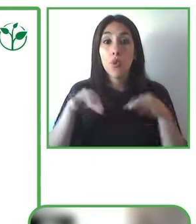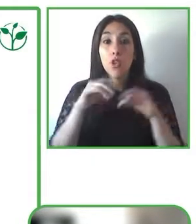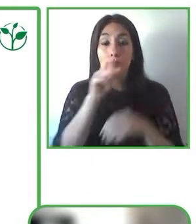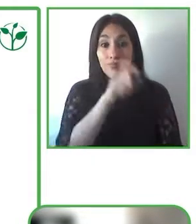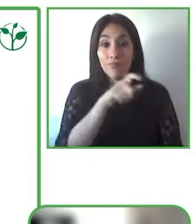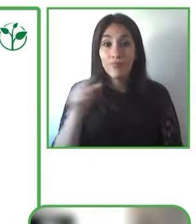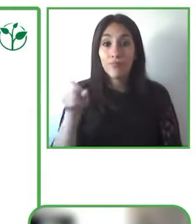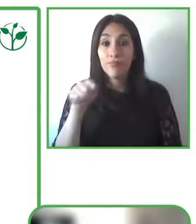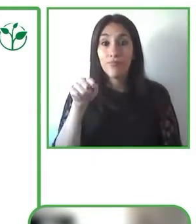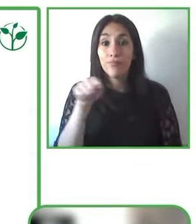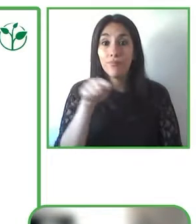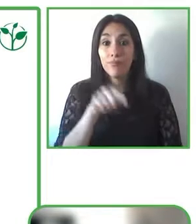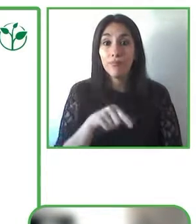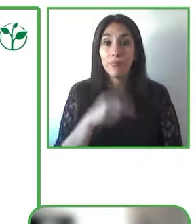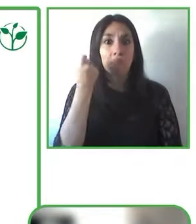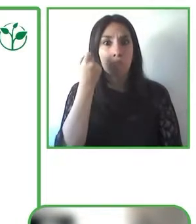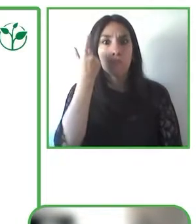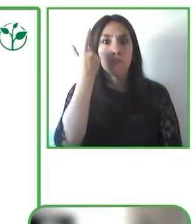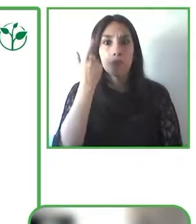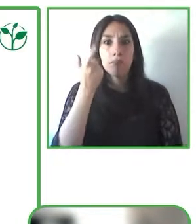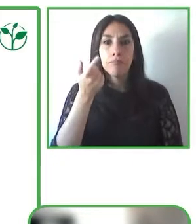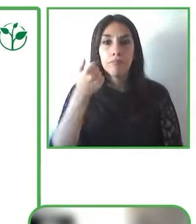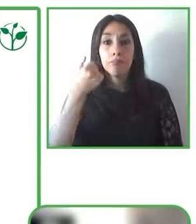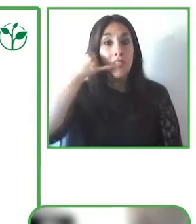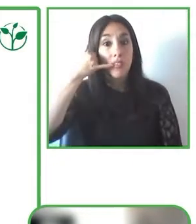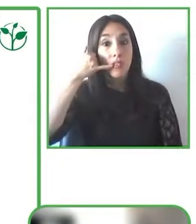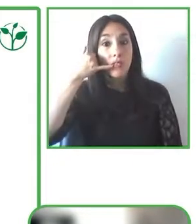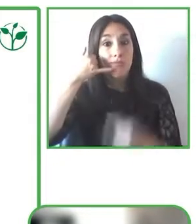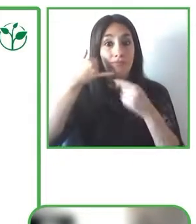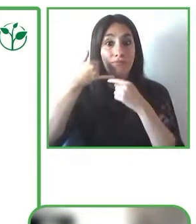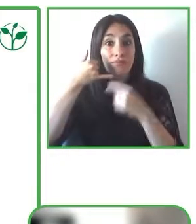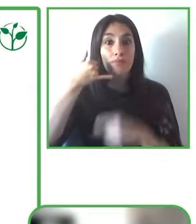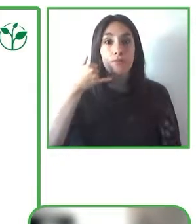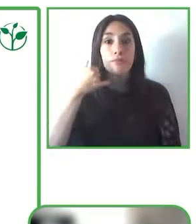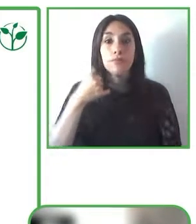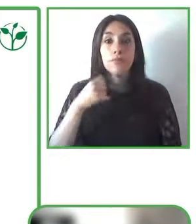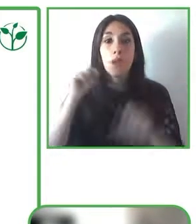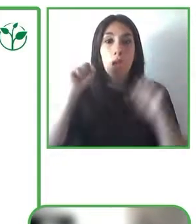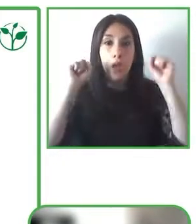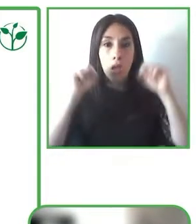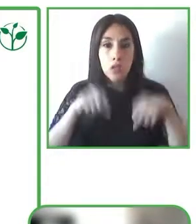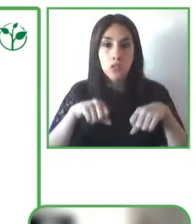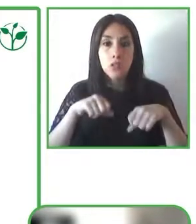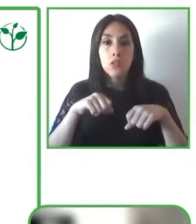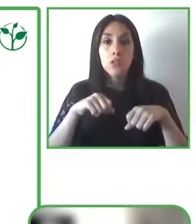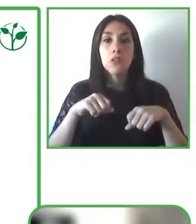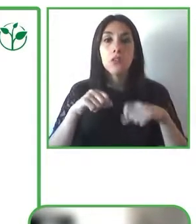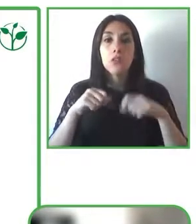that have the types of features that they need to best suit their needs and that really is